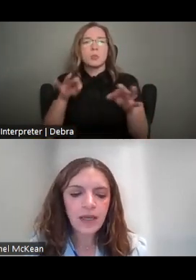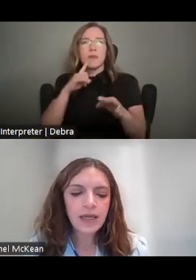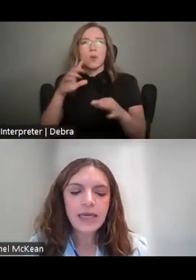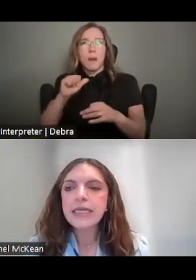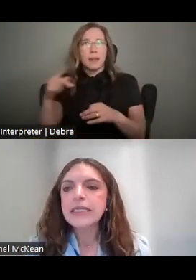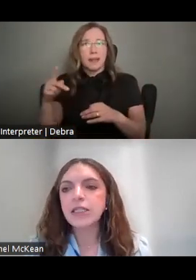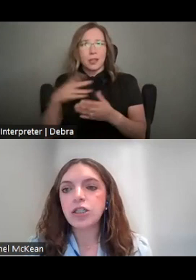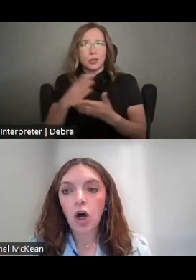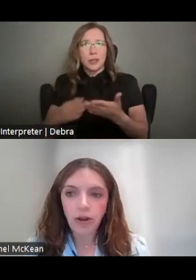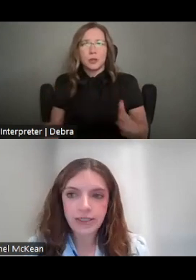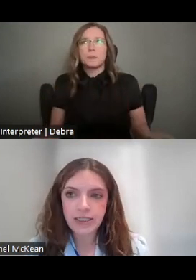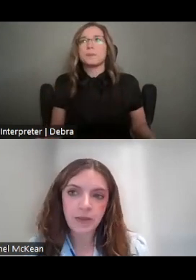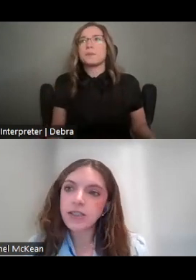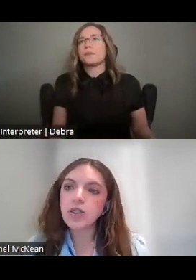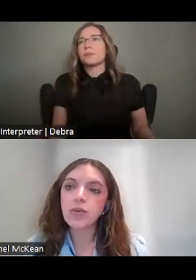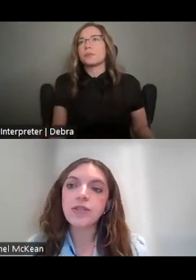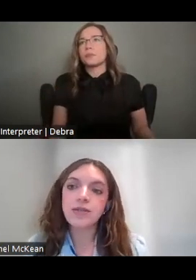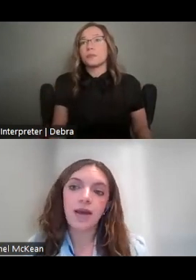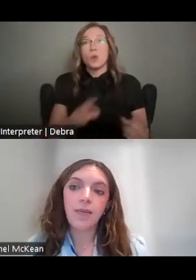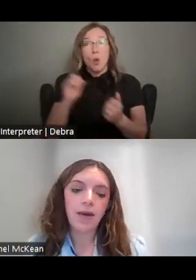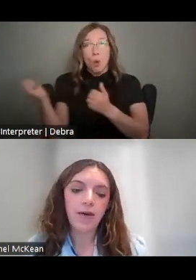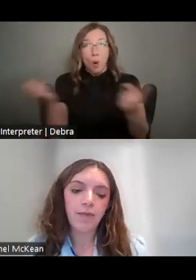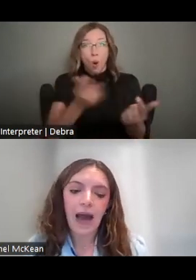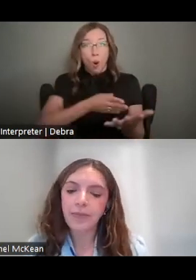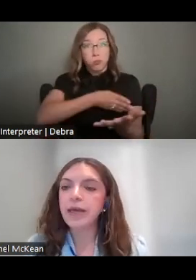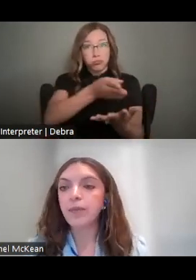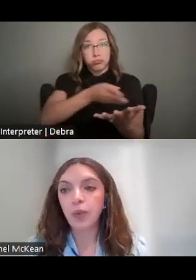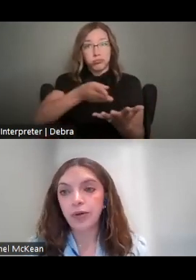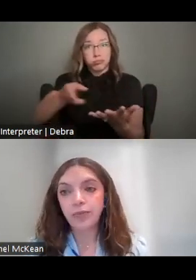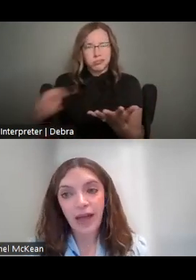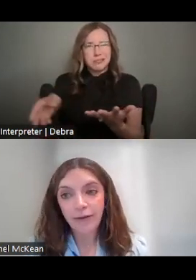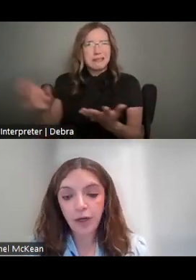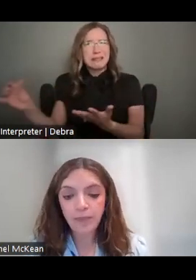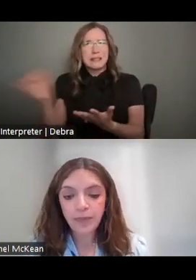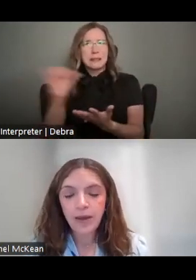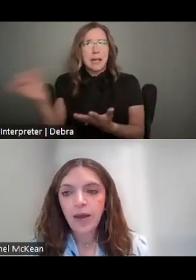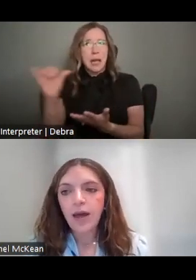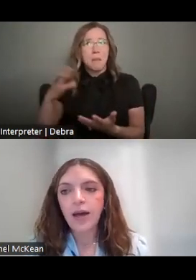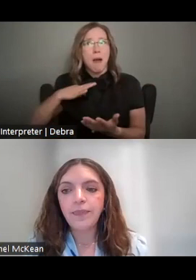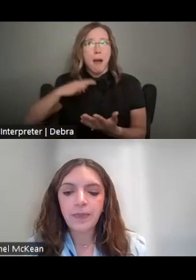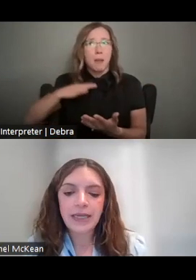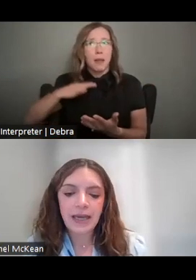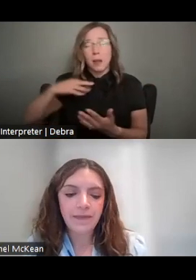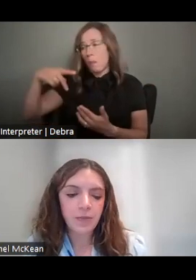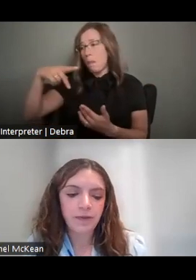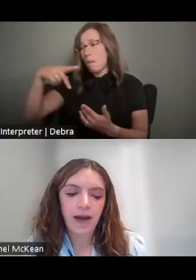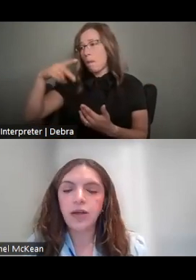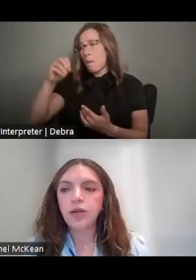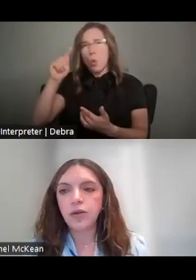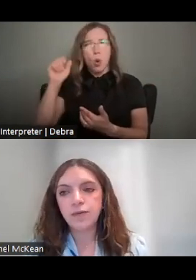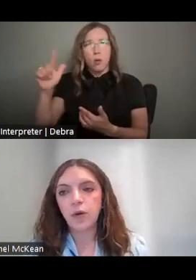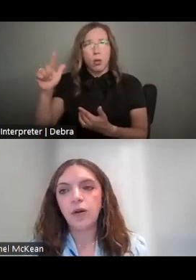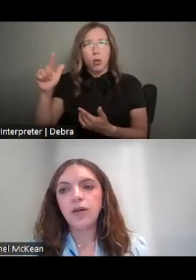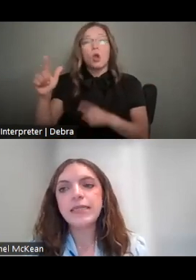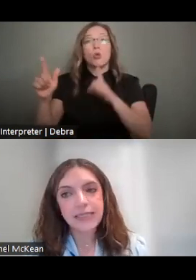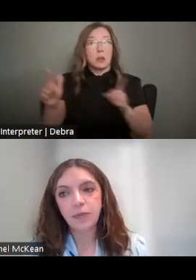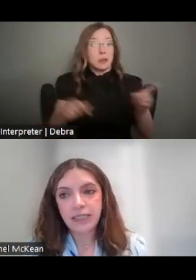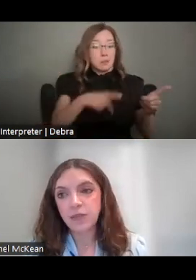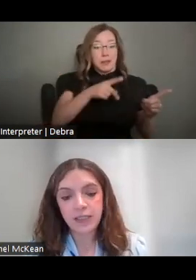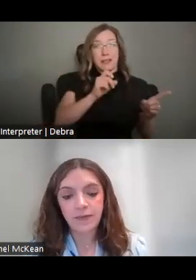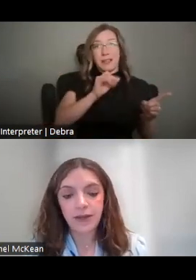SINCE ALL THE DISCIPLINES USE THE SAME APPLICANT PORTAL PLATFORM, THE PDFS PROVIDE USEFUL DISCIPLINE-SPECIFIC